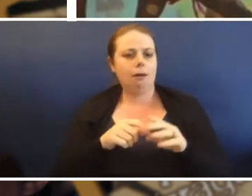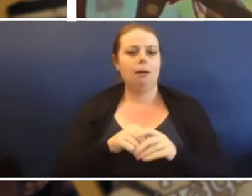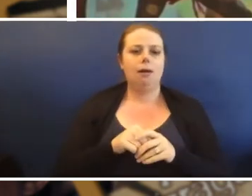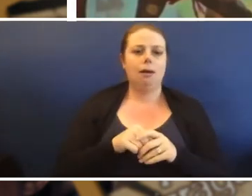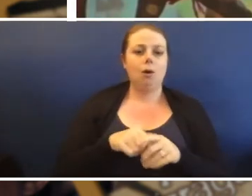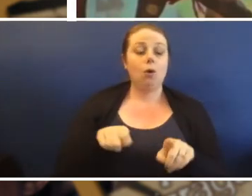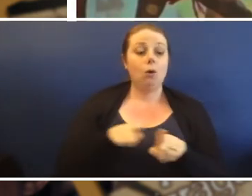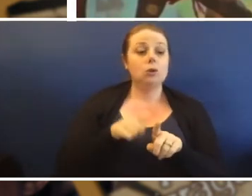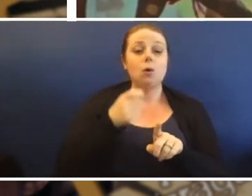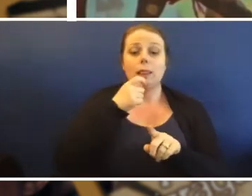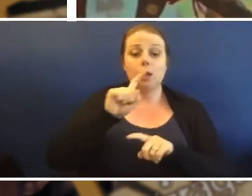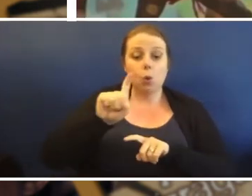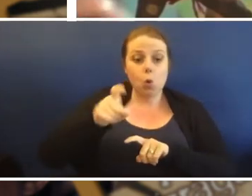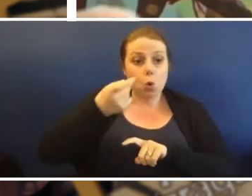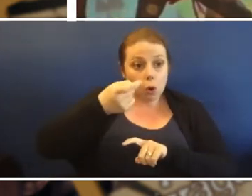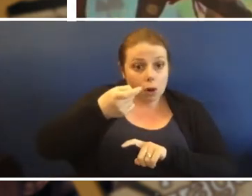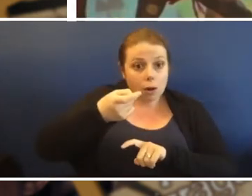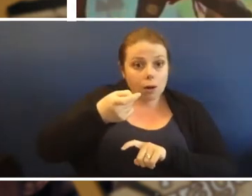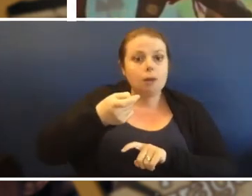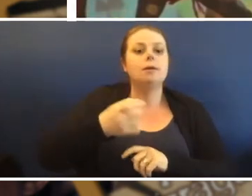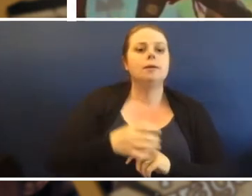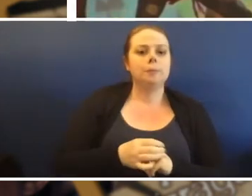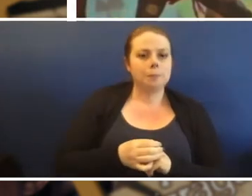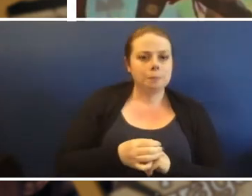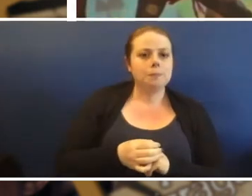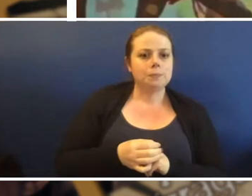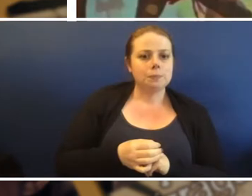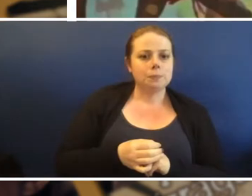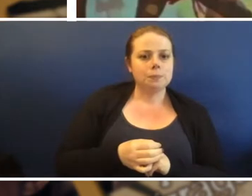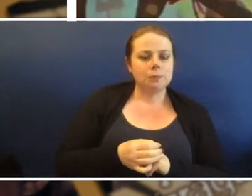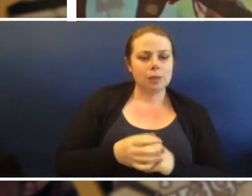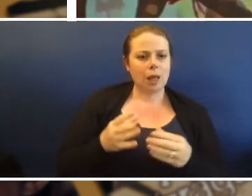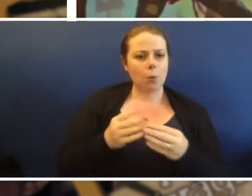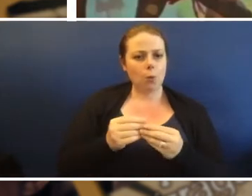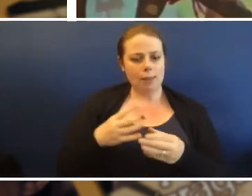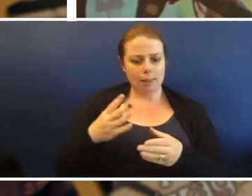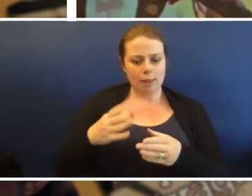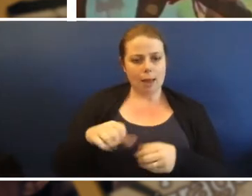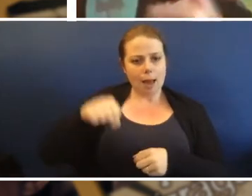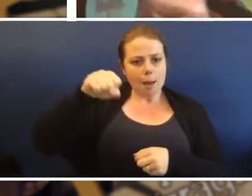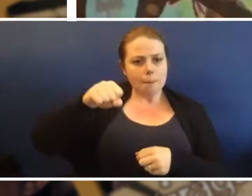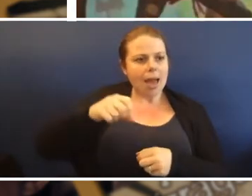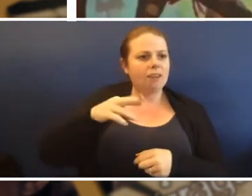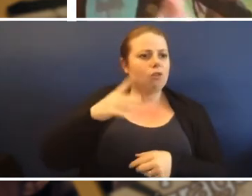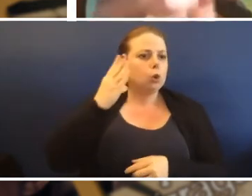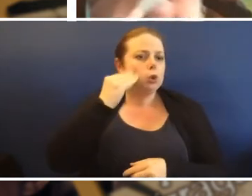and I'd have a little hook, little still hook. Then I'd have like a sugar bag, which is like